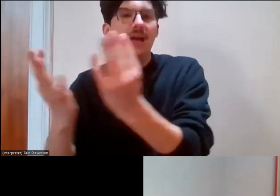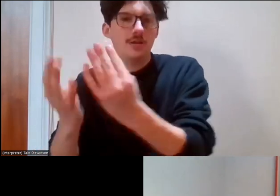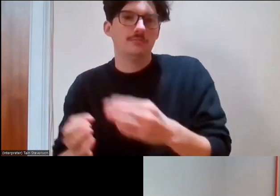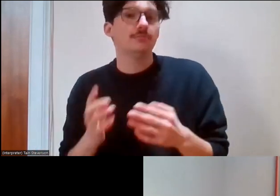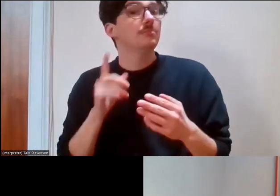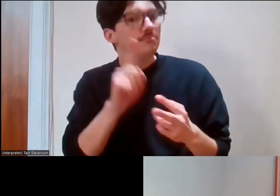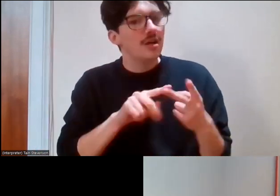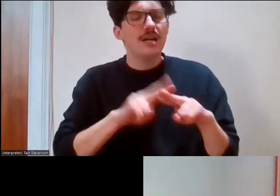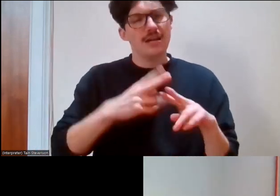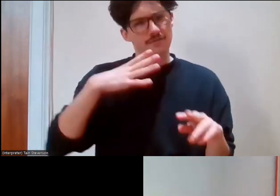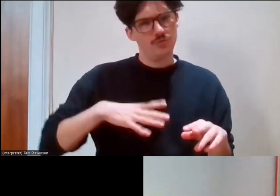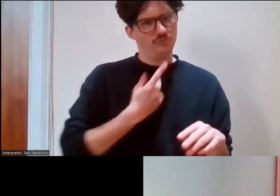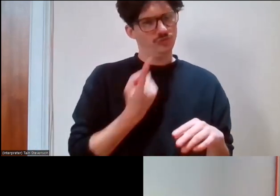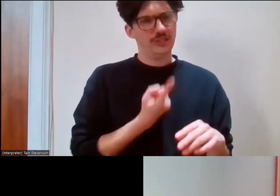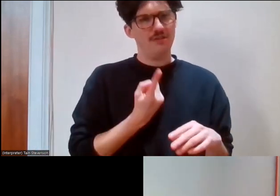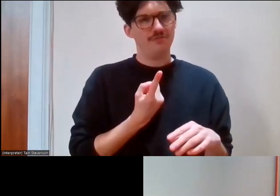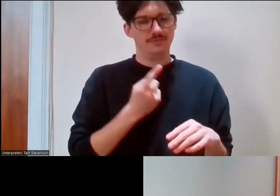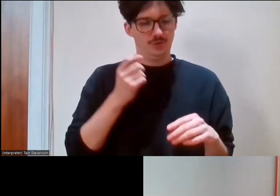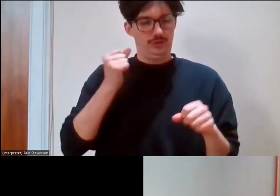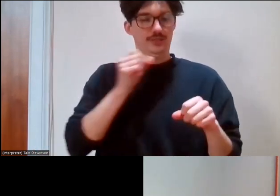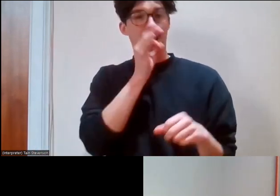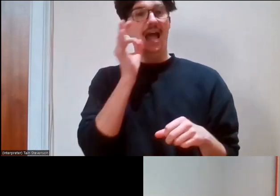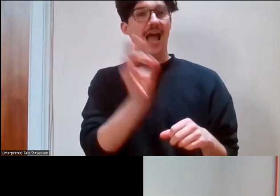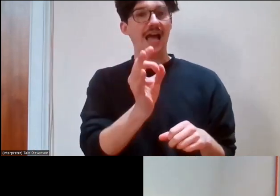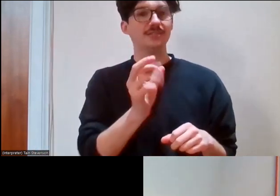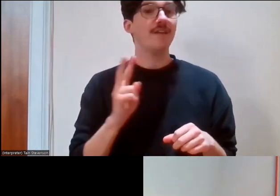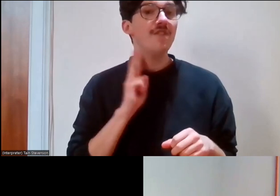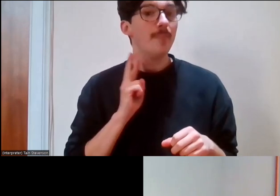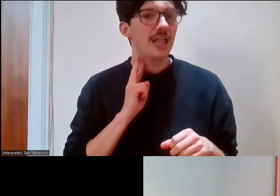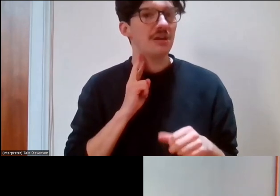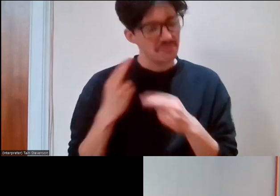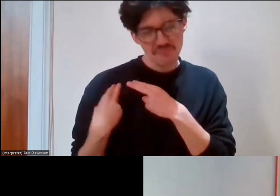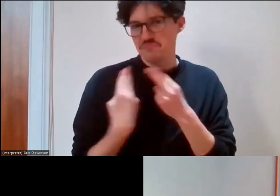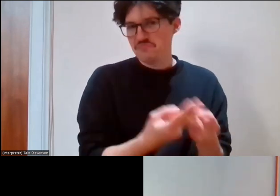verbally, then you can also do that, and I will be opening the floor for questions from the floor.